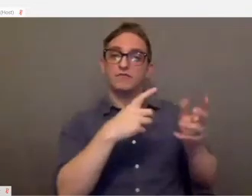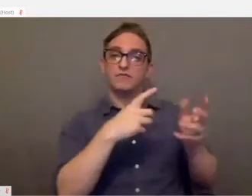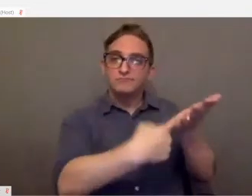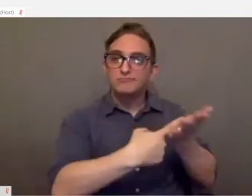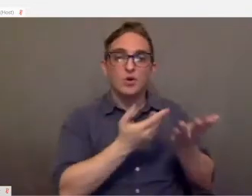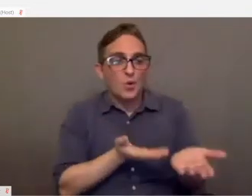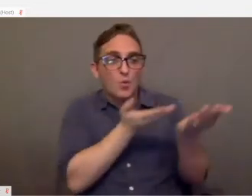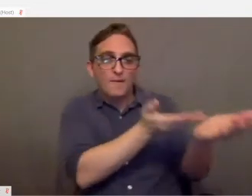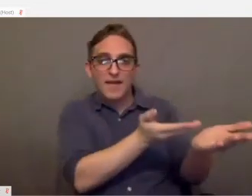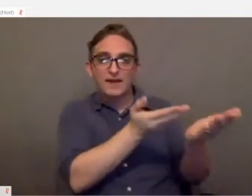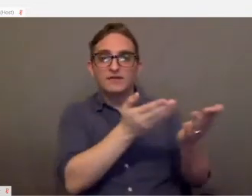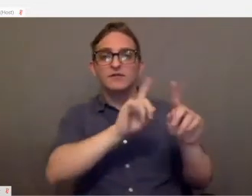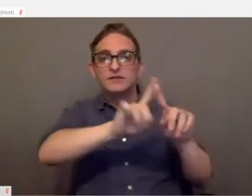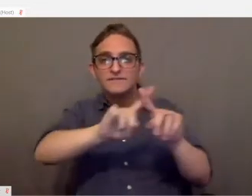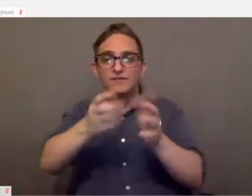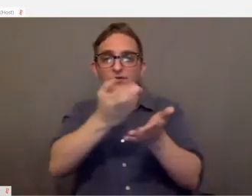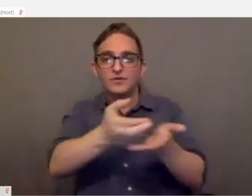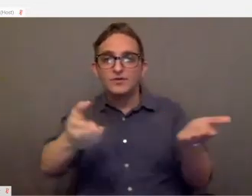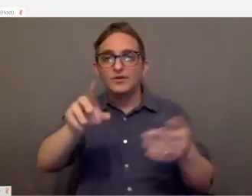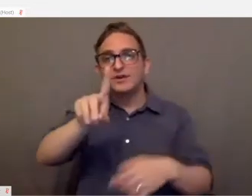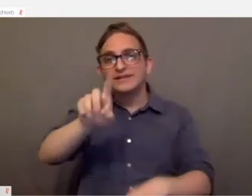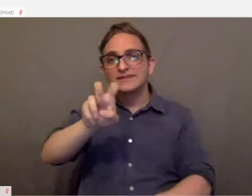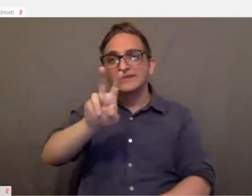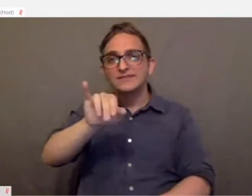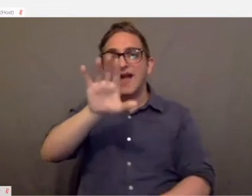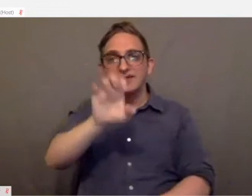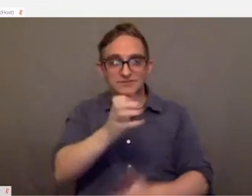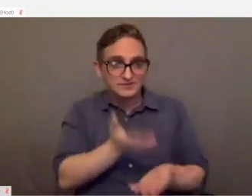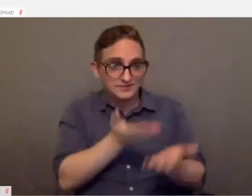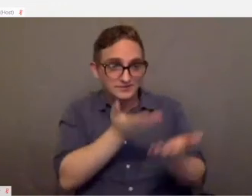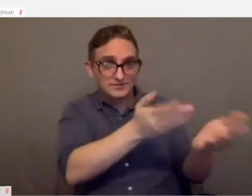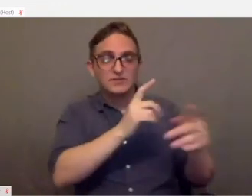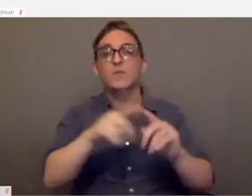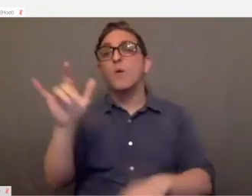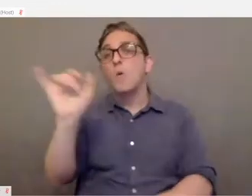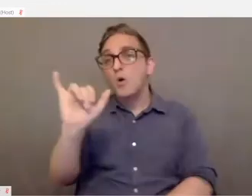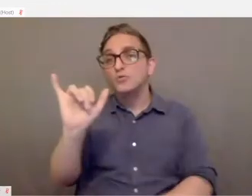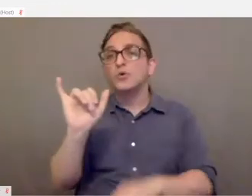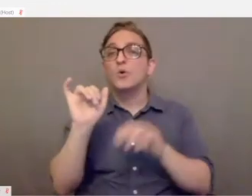devices for them and demonstrate them but to also go out and install the technologies